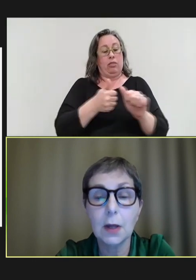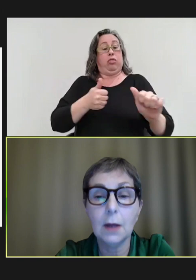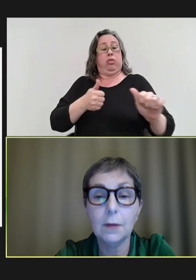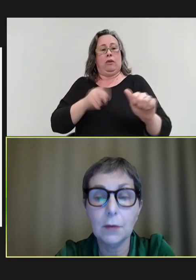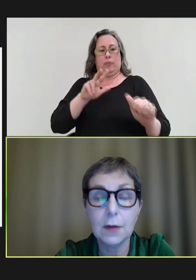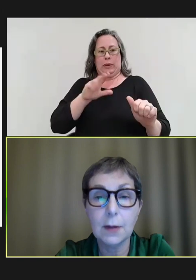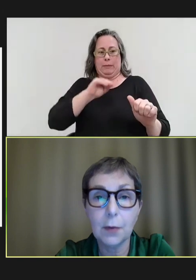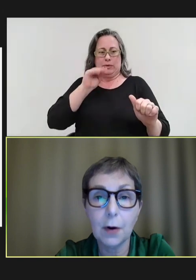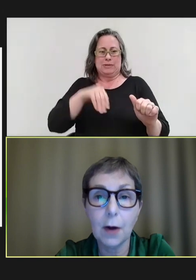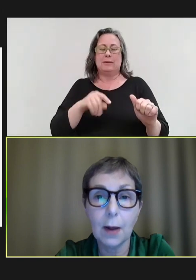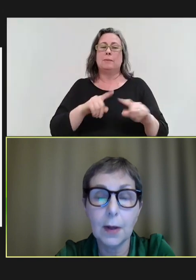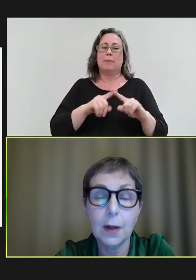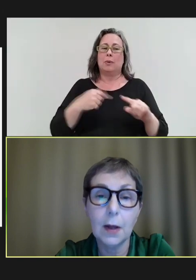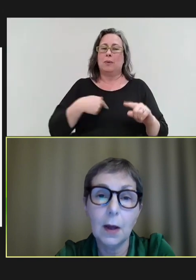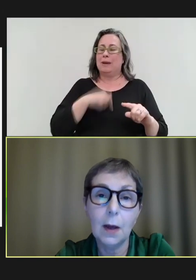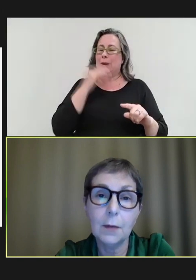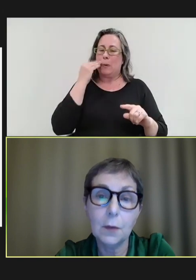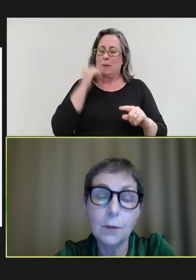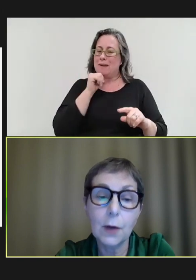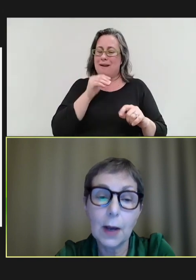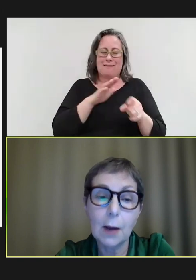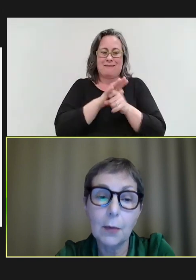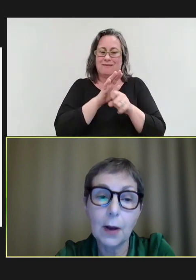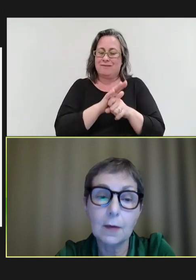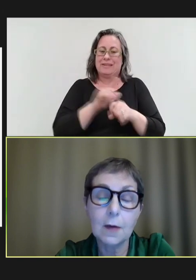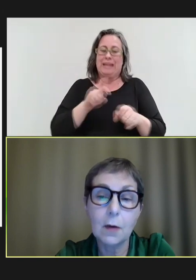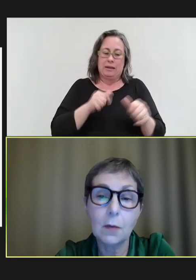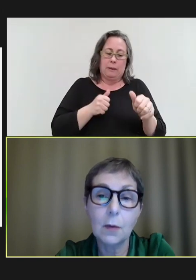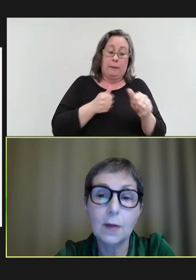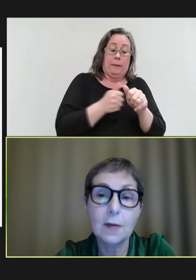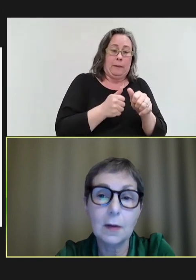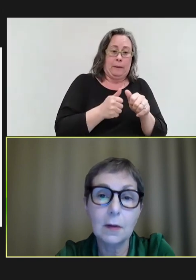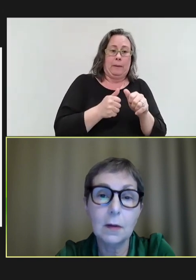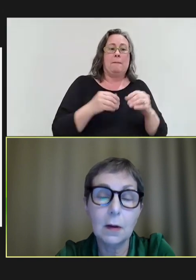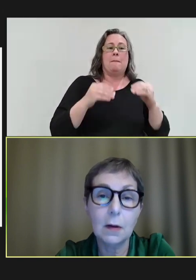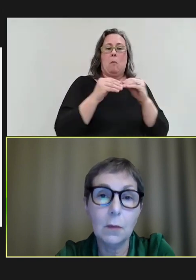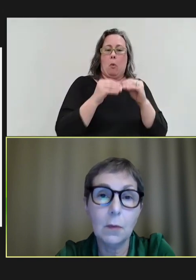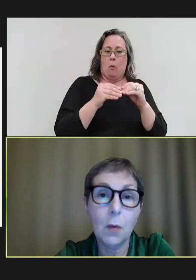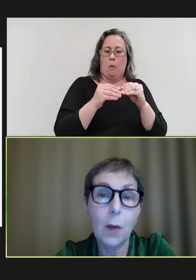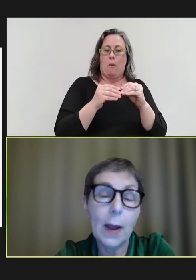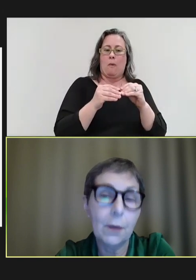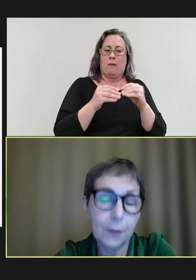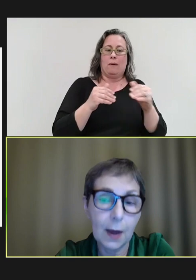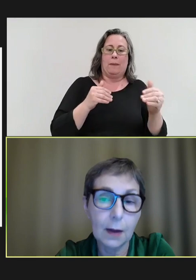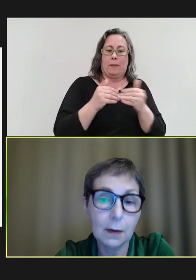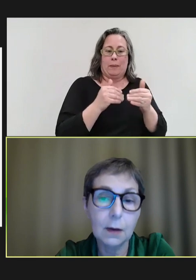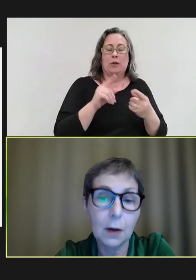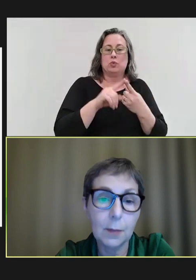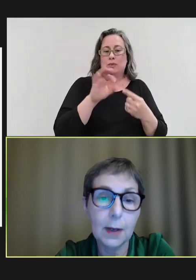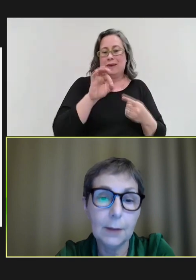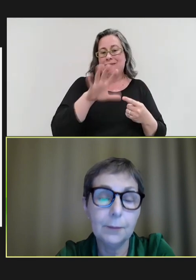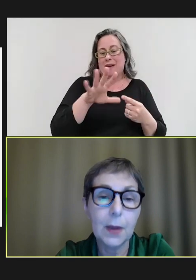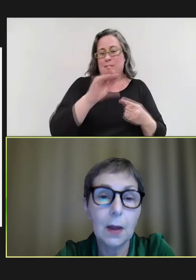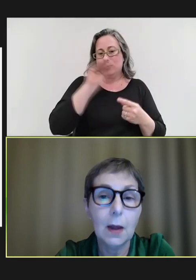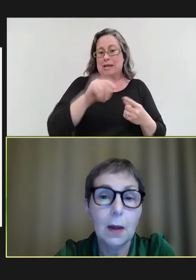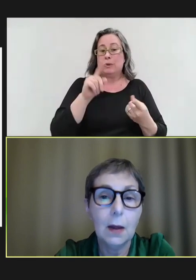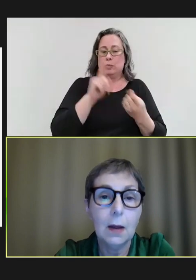in the routine program to avoid outbreaks. So, we're still a way off that globally.